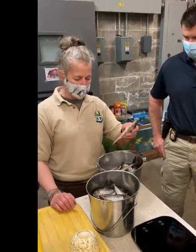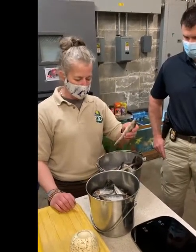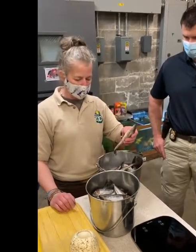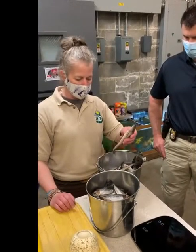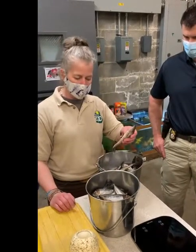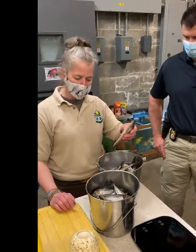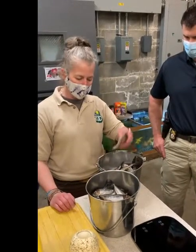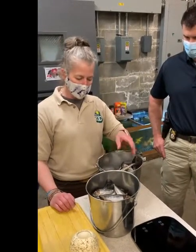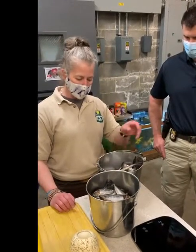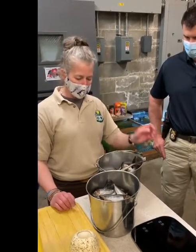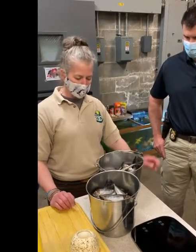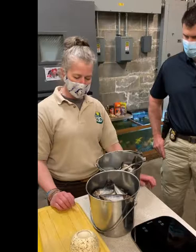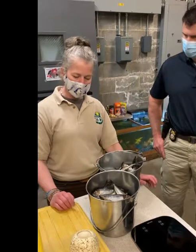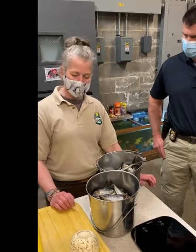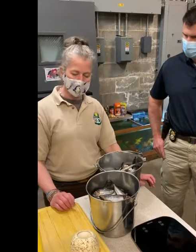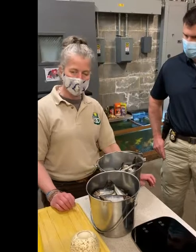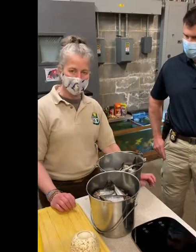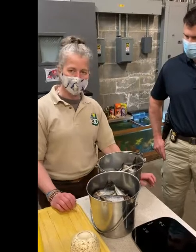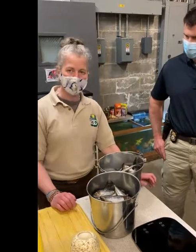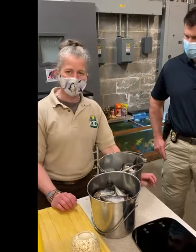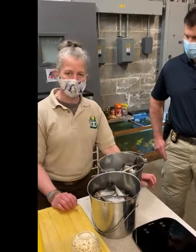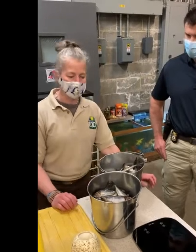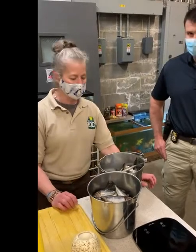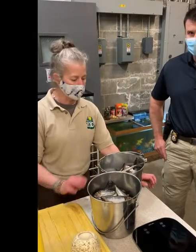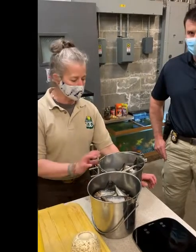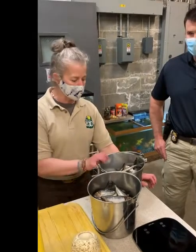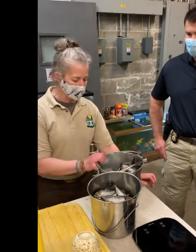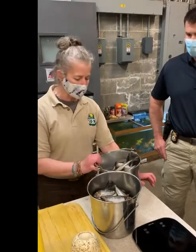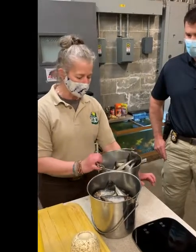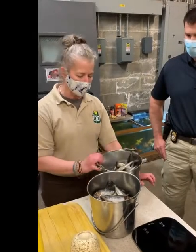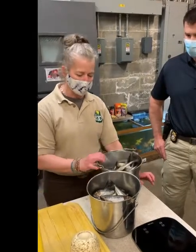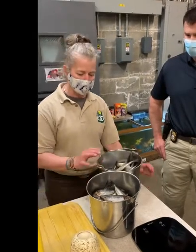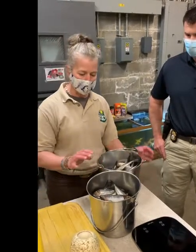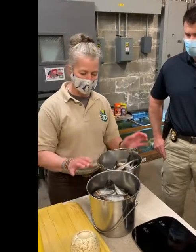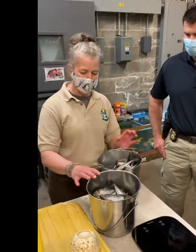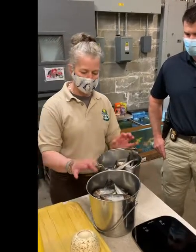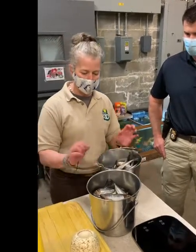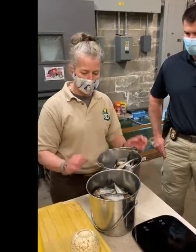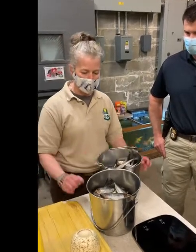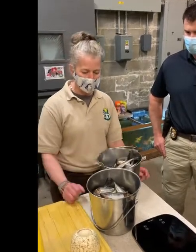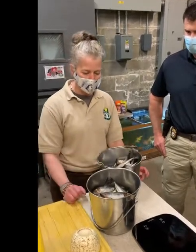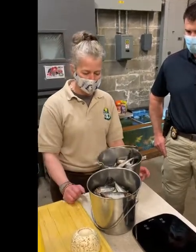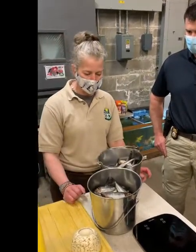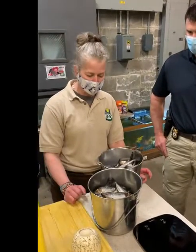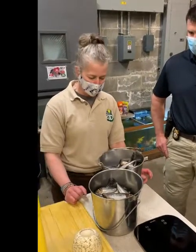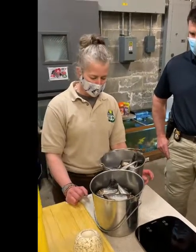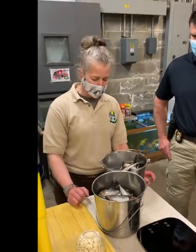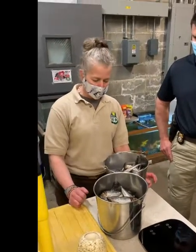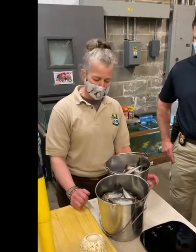and this is what the seals will get to eat. Right now, they're eating five pounds a day each,